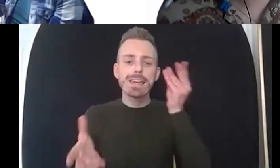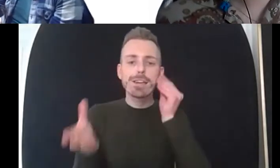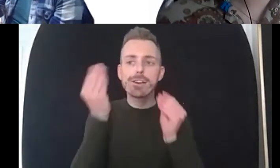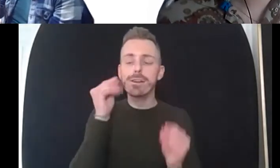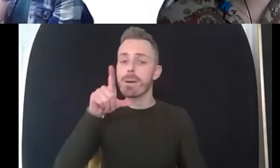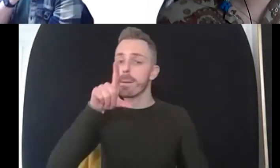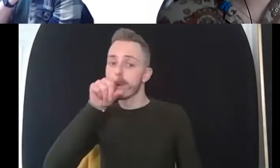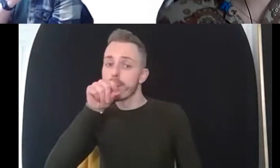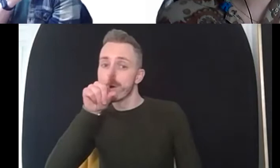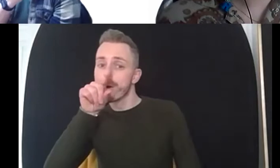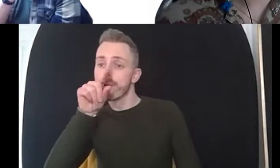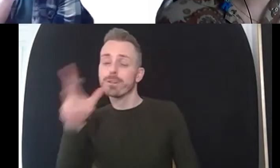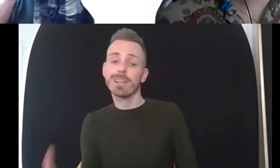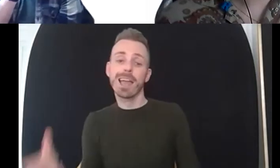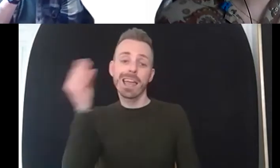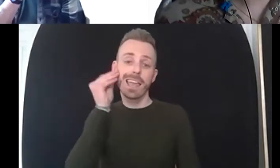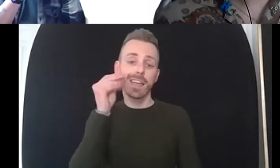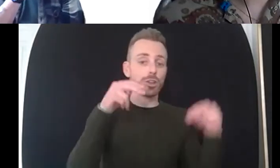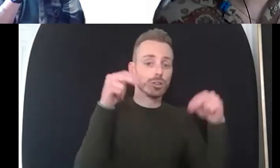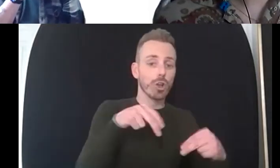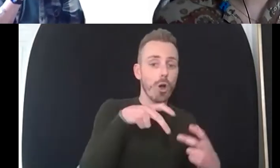um and he smells i mean i'm not particularly good with smiles i usually have a bit of a